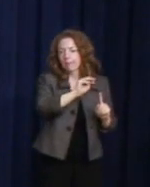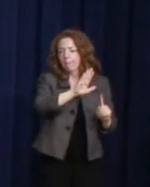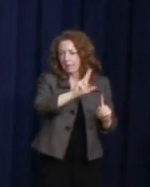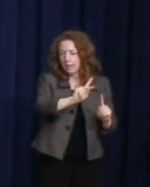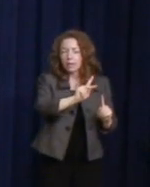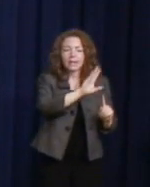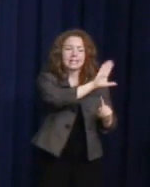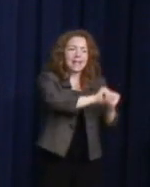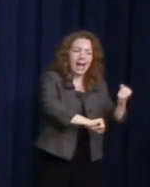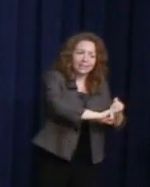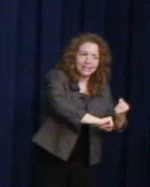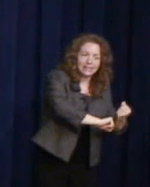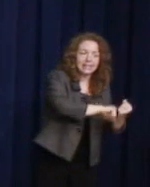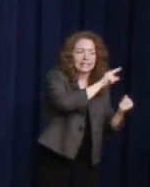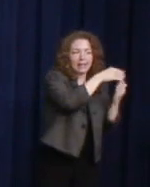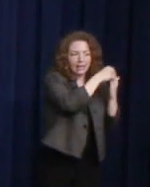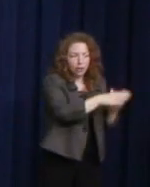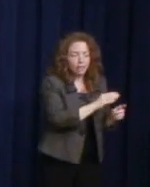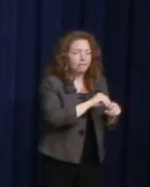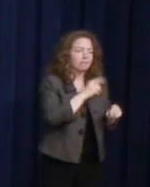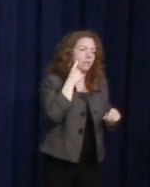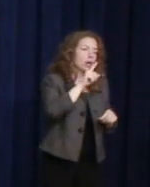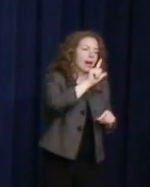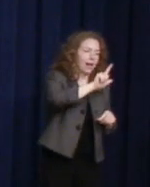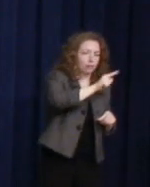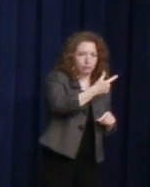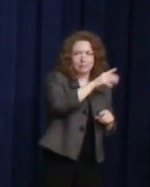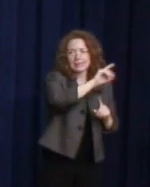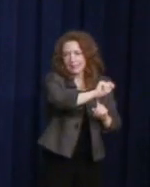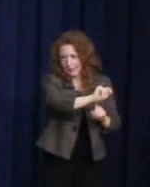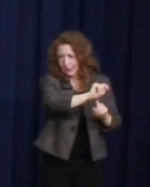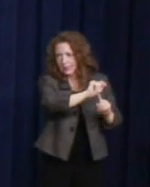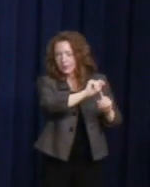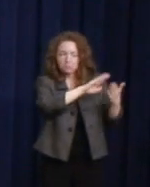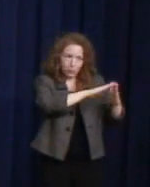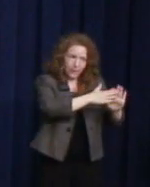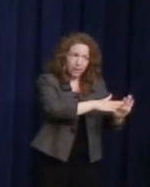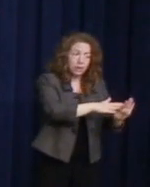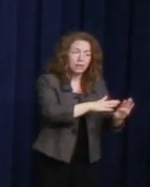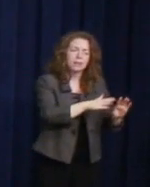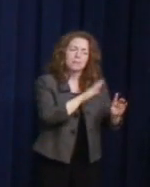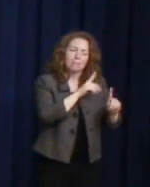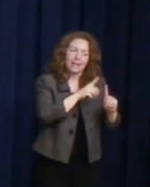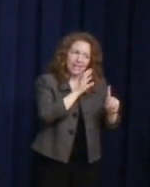and his being a pioneer in the LGBT issues and community, he was there for everyone.